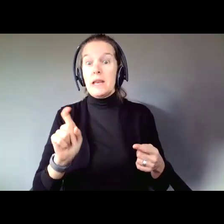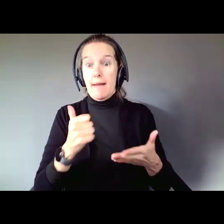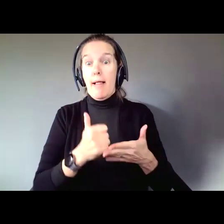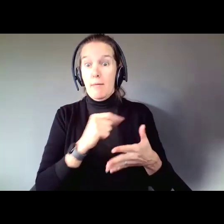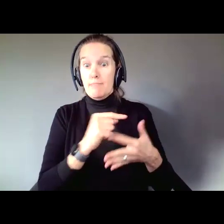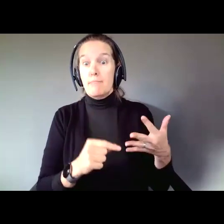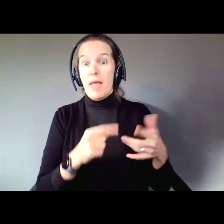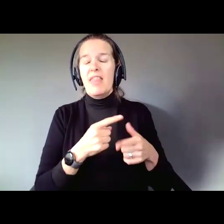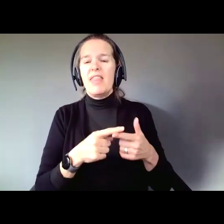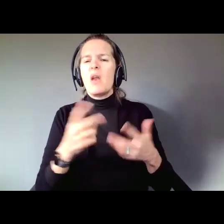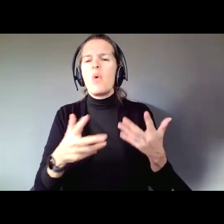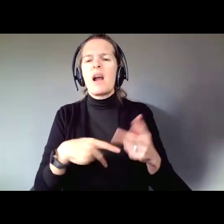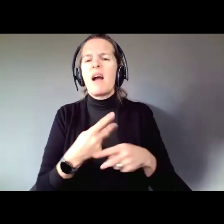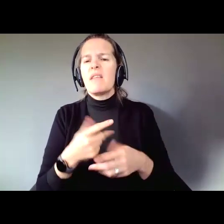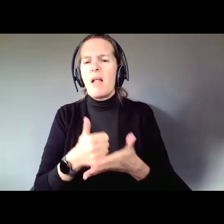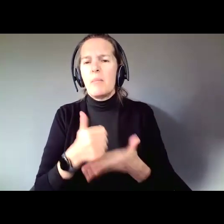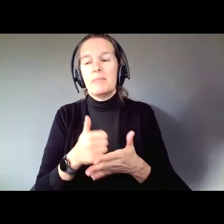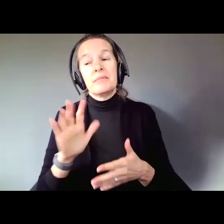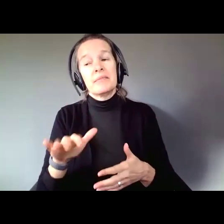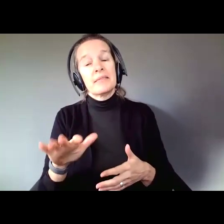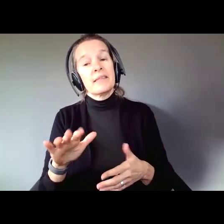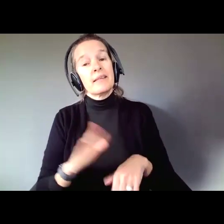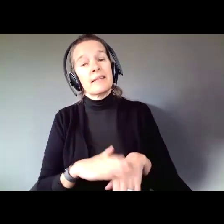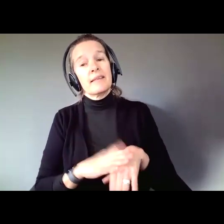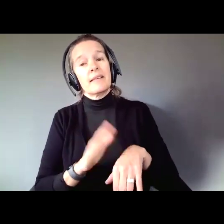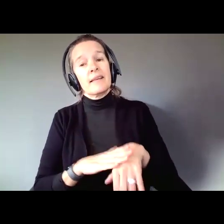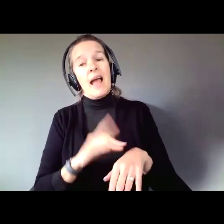Here is a spoiler alert too, I guarantee just about everyone has used Supported Decision